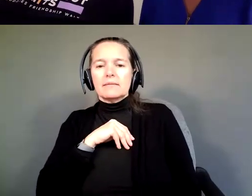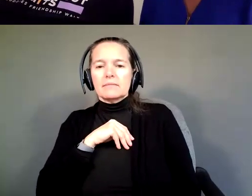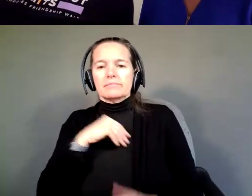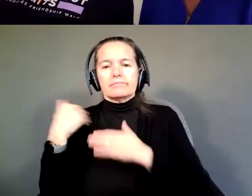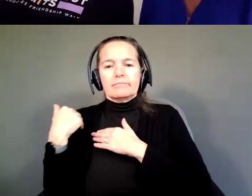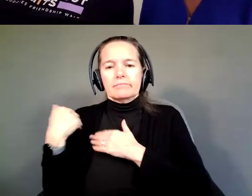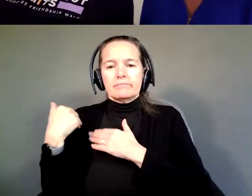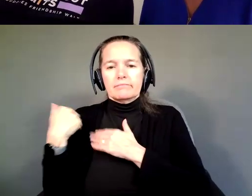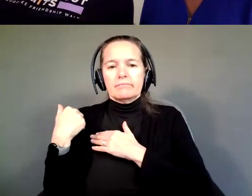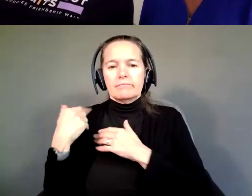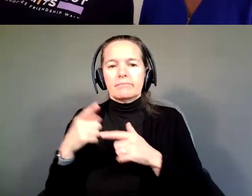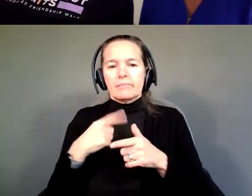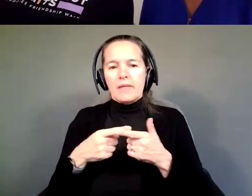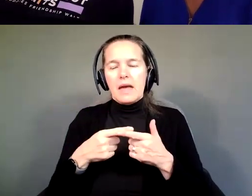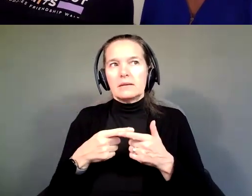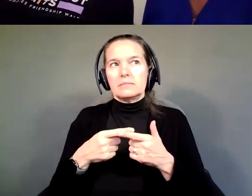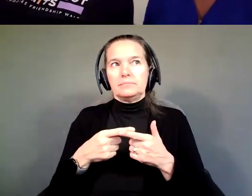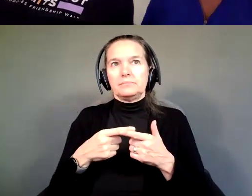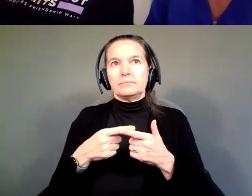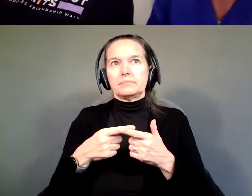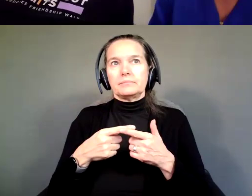build up Michael's, you know, his knowledge.